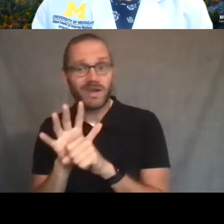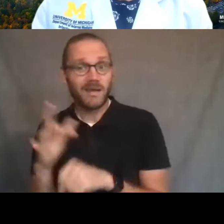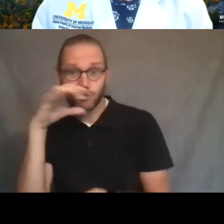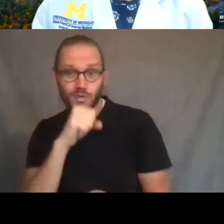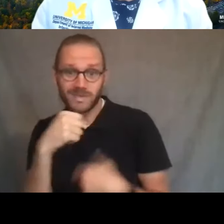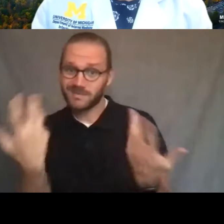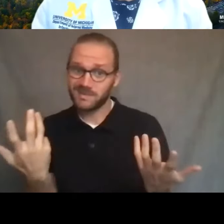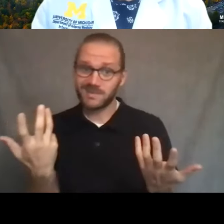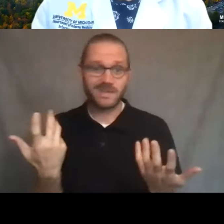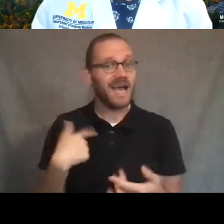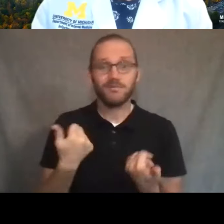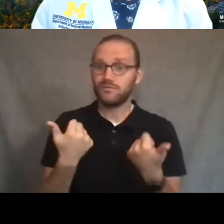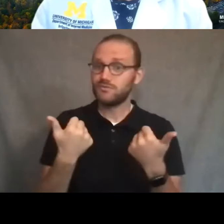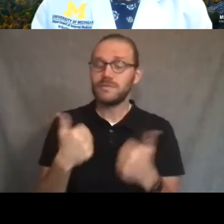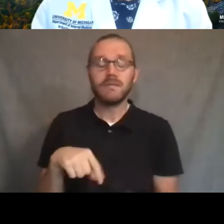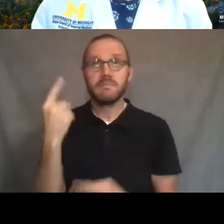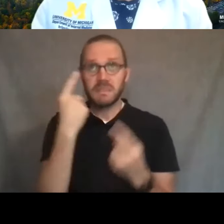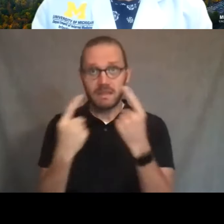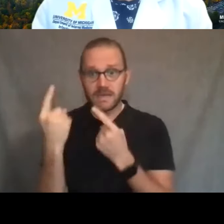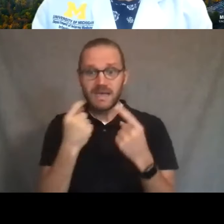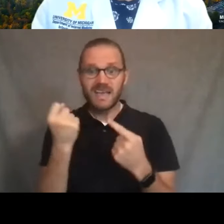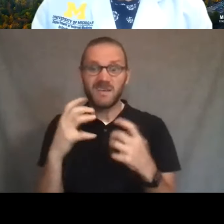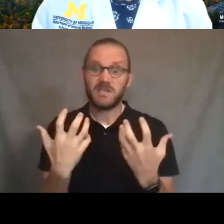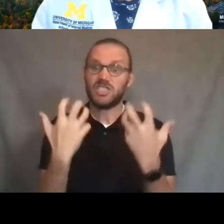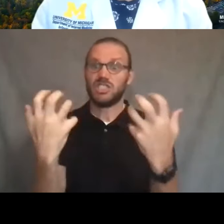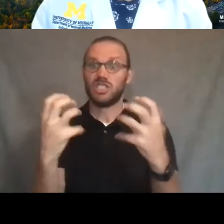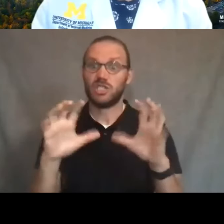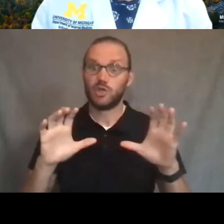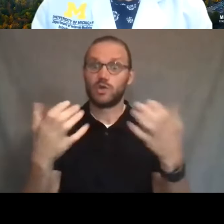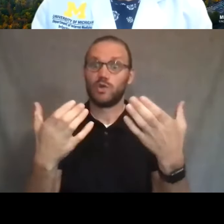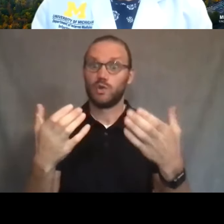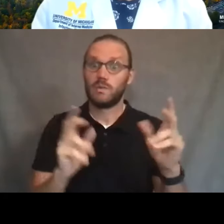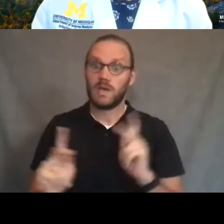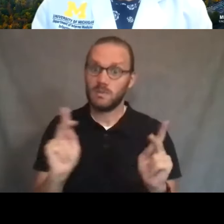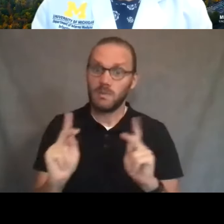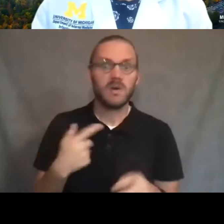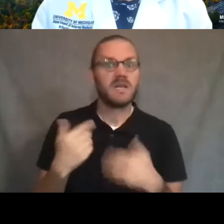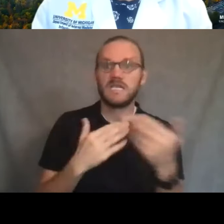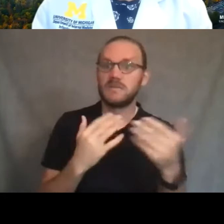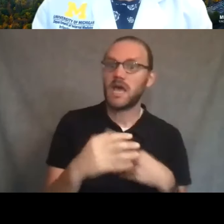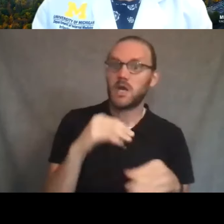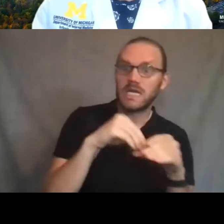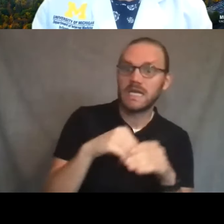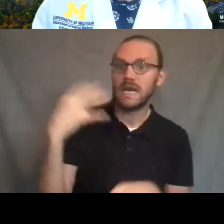And I'm, you know, taking that into account. If I'm in a big group of people, indoors or outdoors, I'm cautious about wearing my mask.